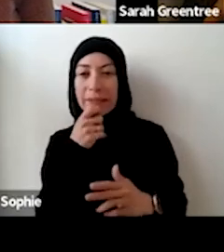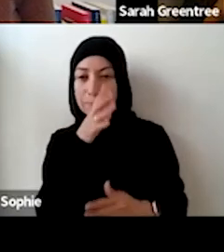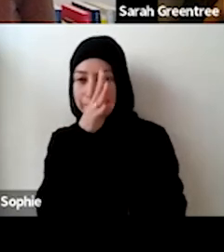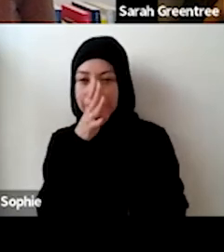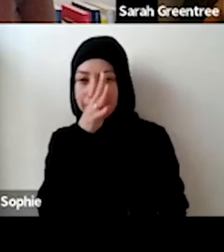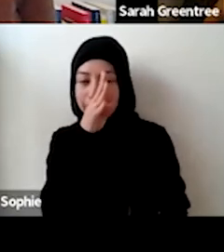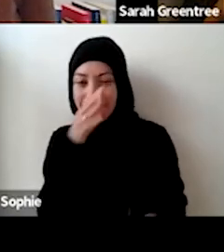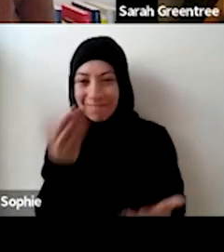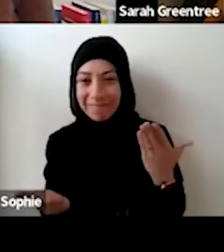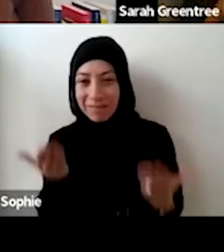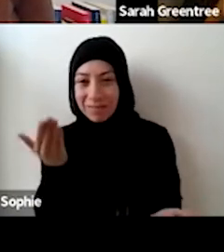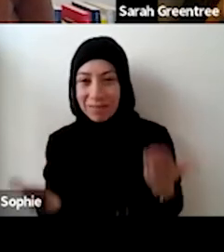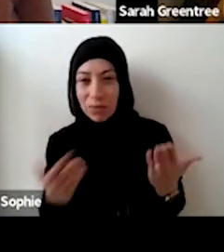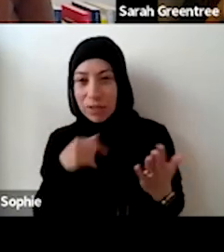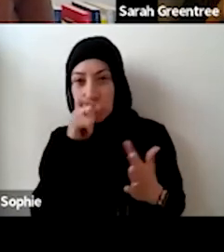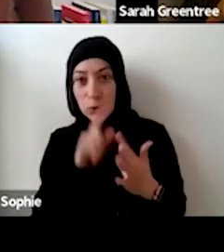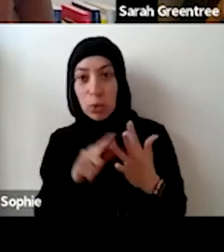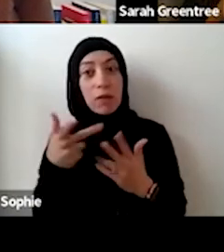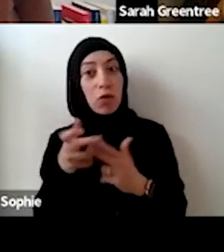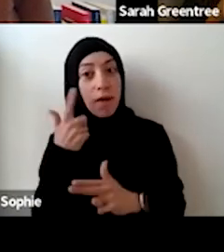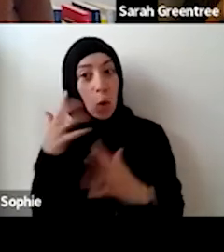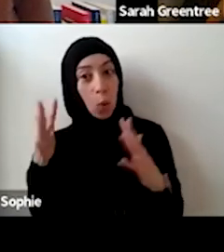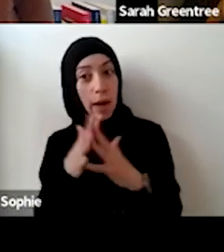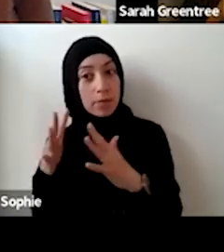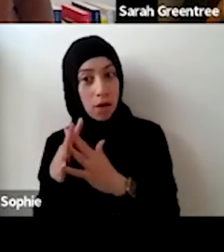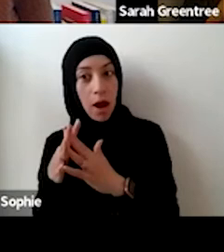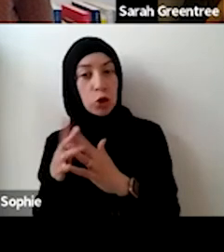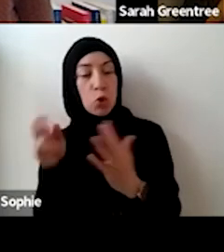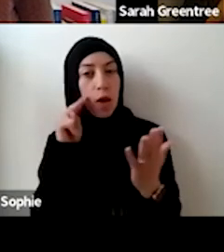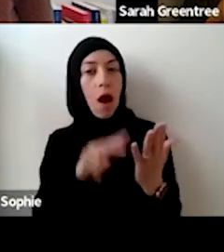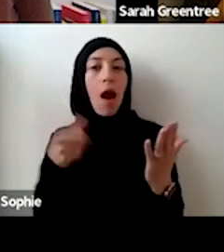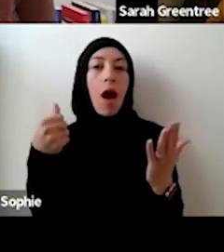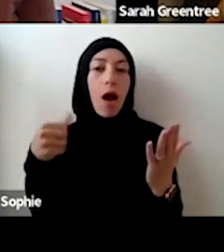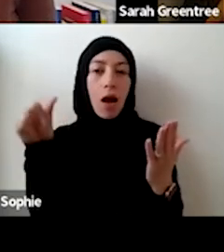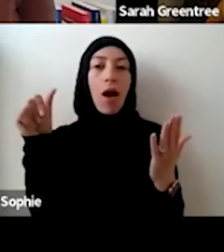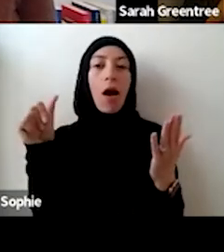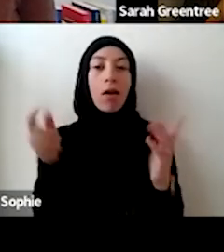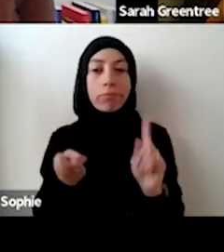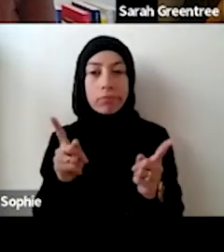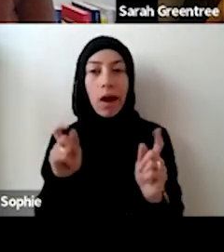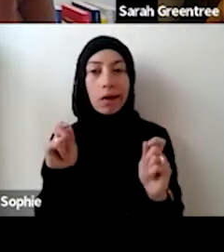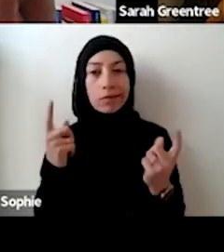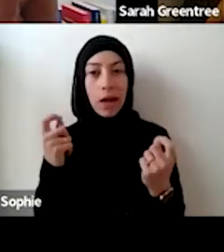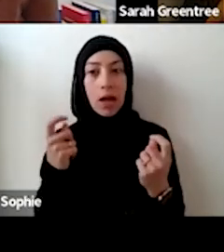internally you can come onto the website and kind of align yourself with whether or not particularly for community for further clarity for discussion internally,